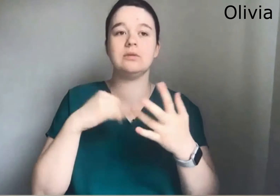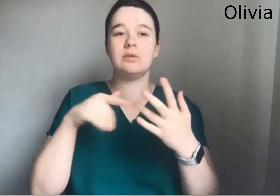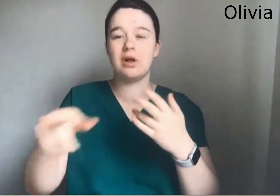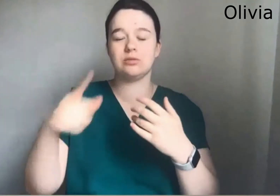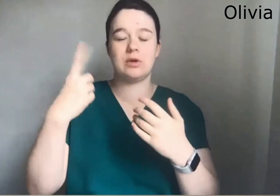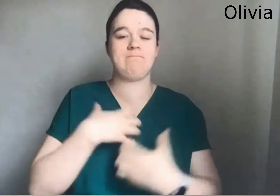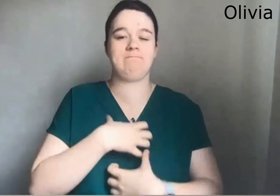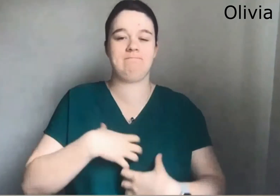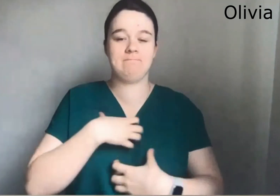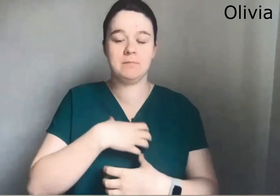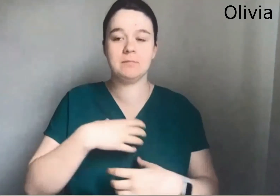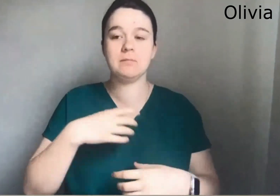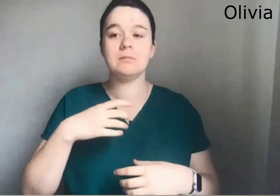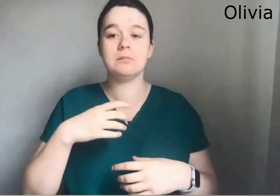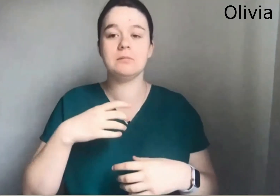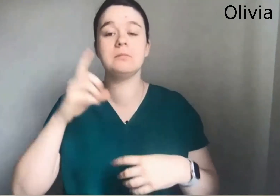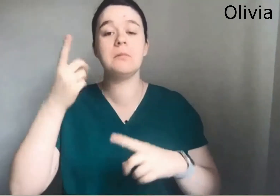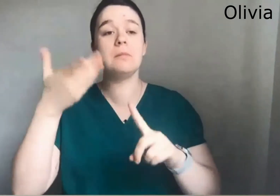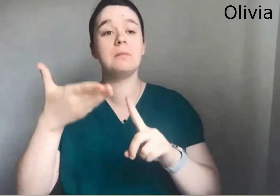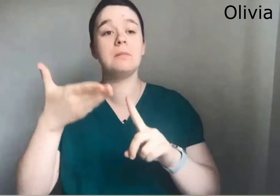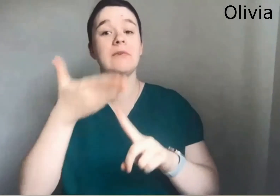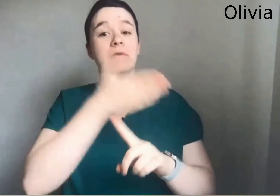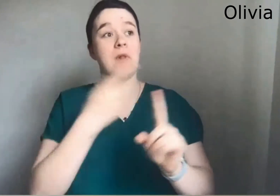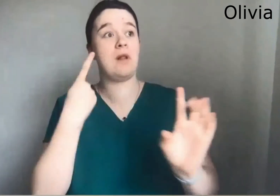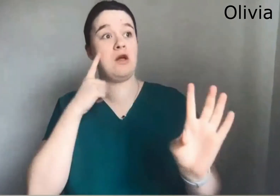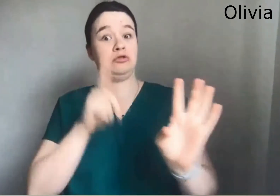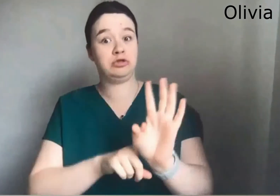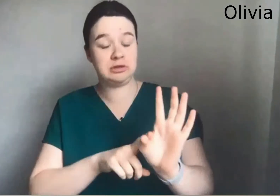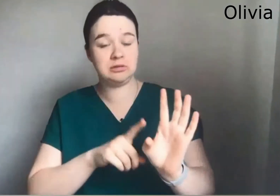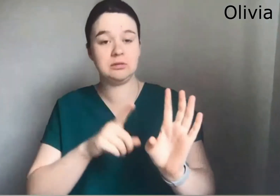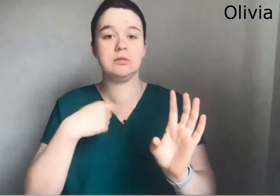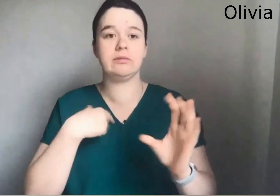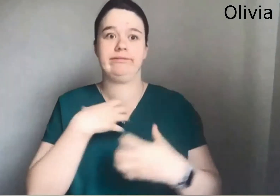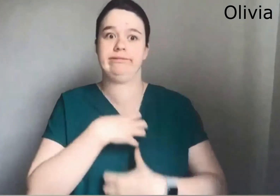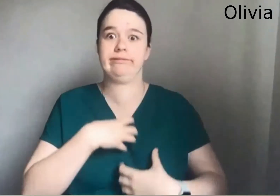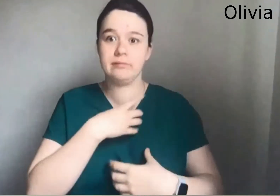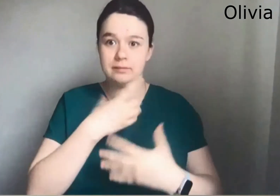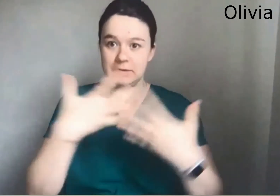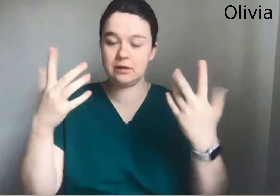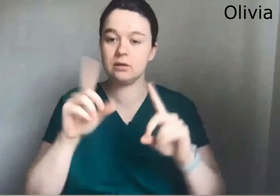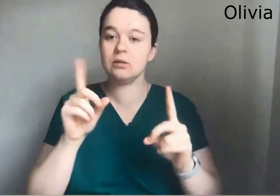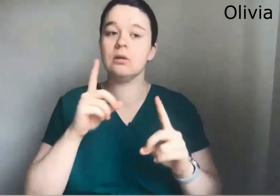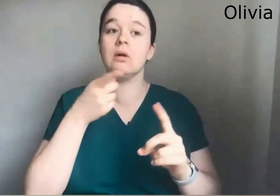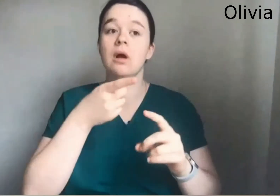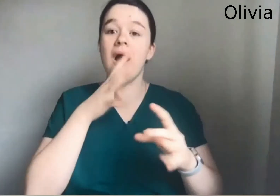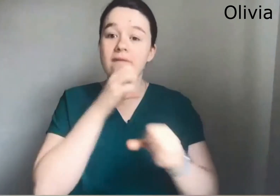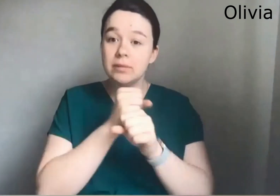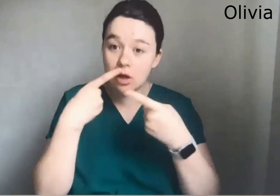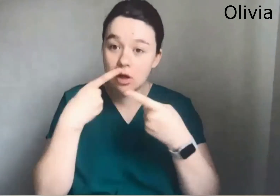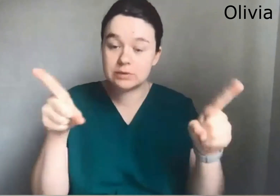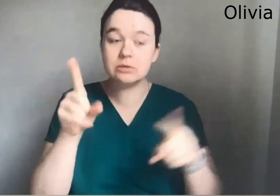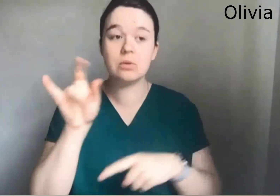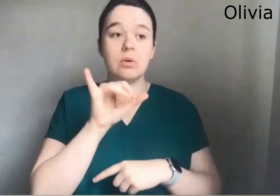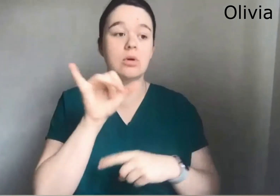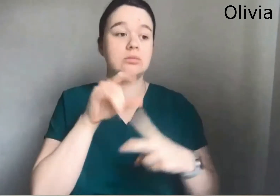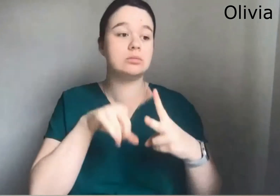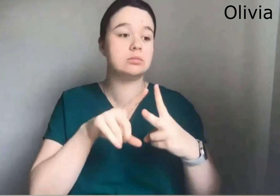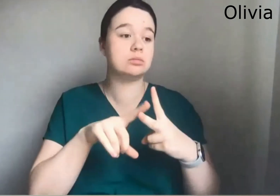I don't have access to those and that can be quite frustrating before last year the biggest frustration